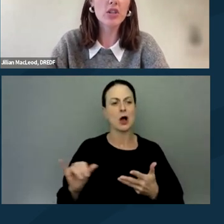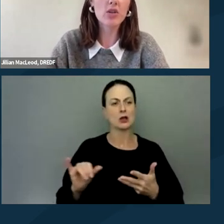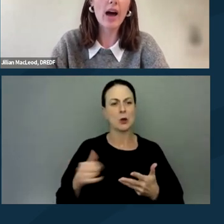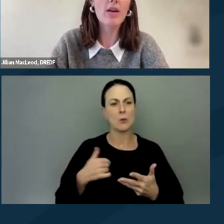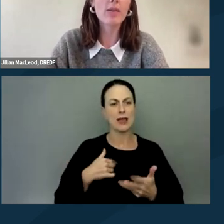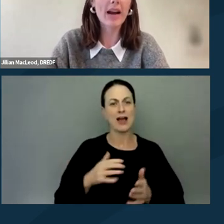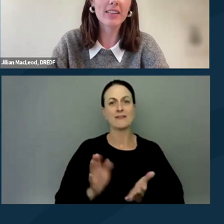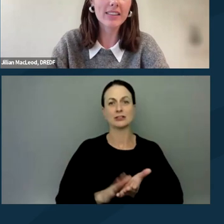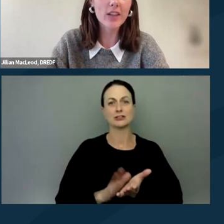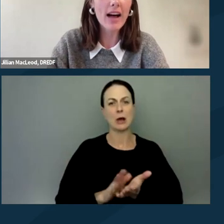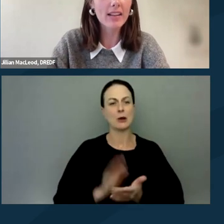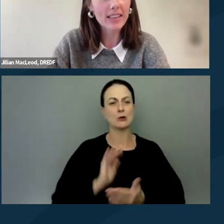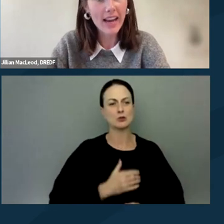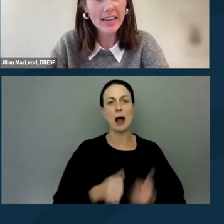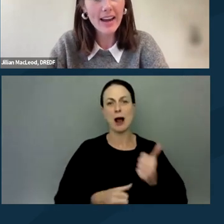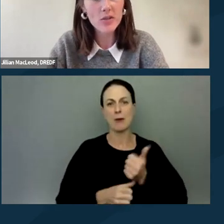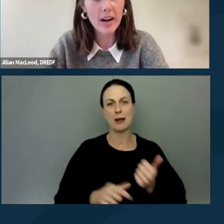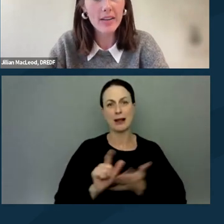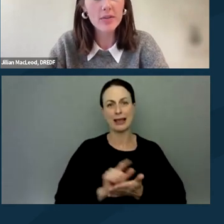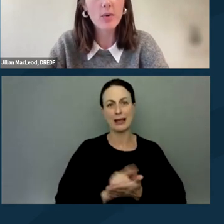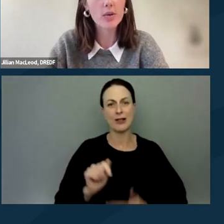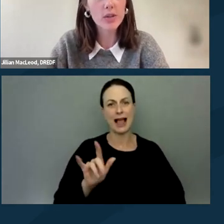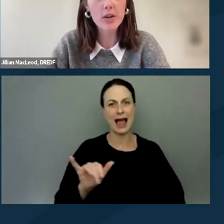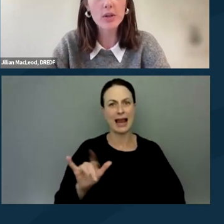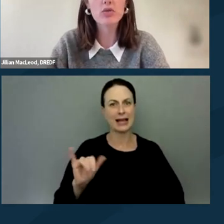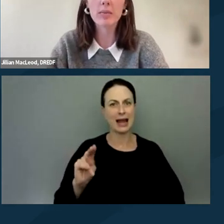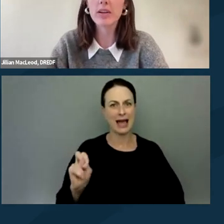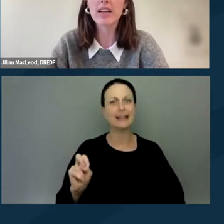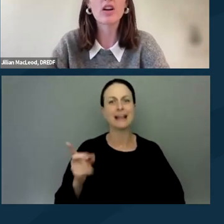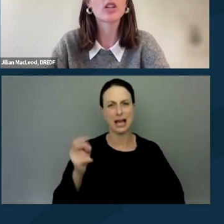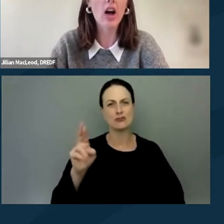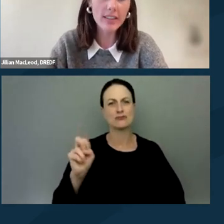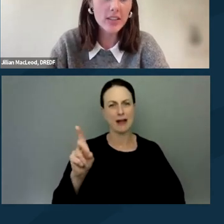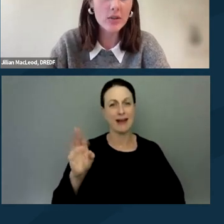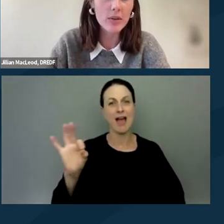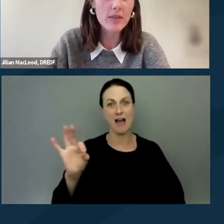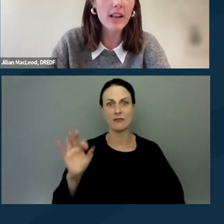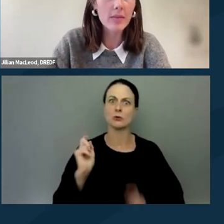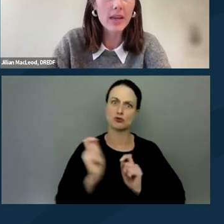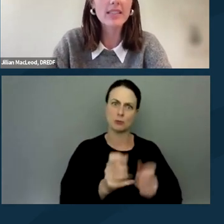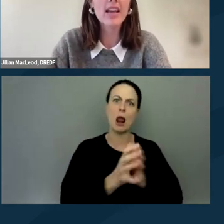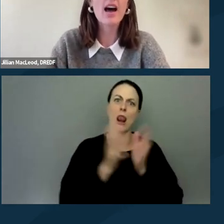to our paralegal Ally Cline at DREDF, who also contributed a lot to the development